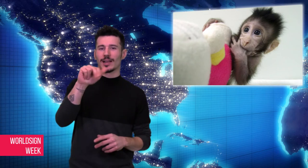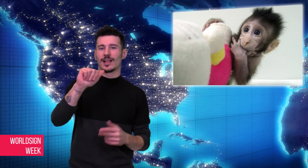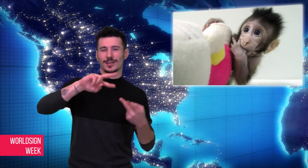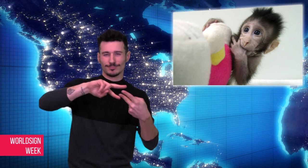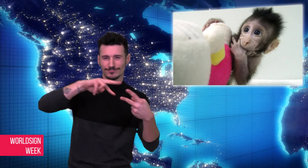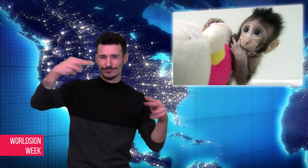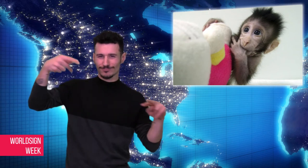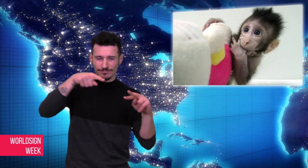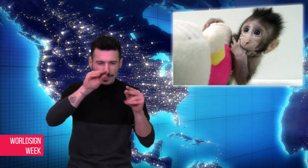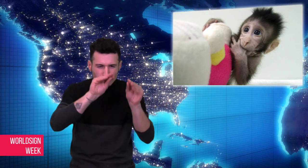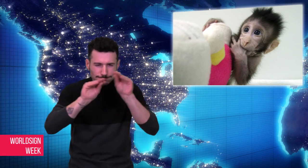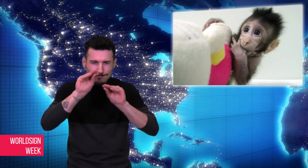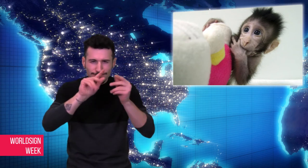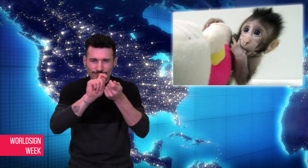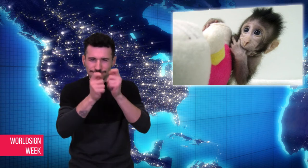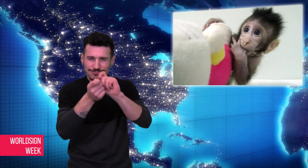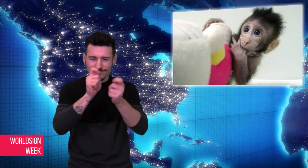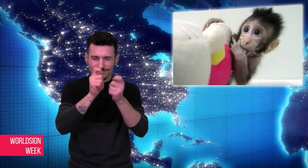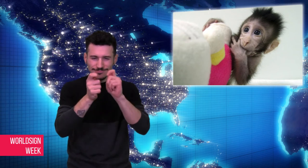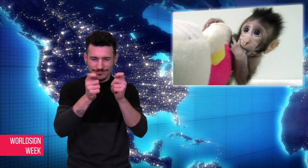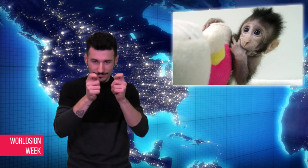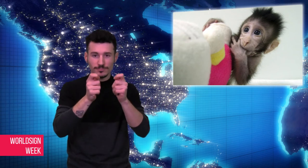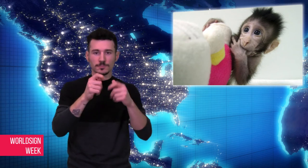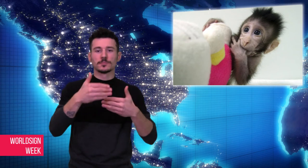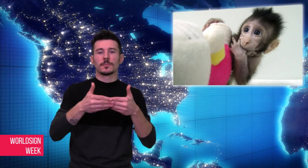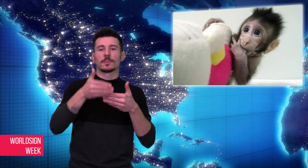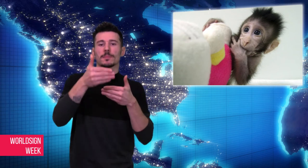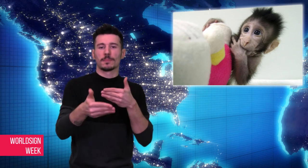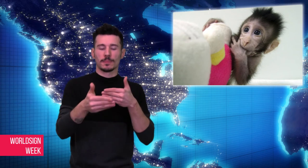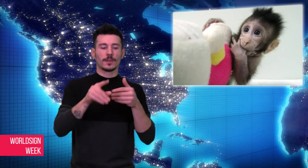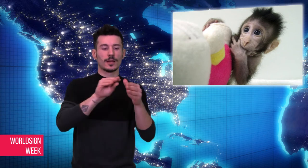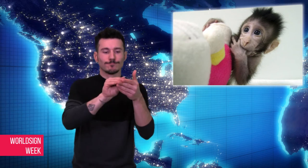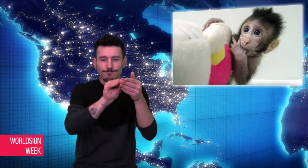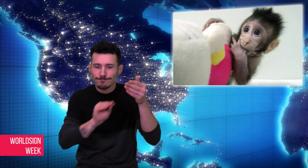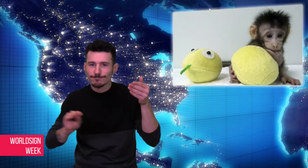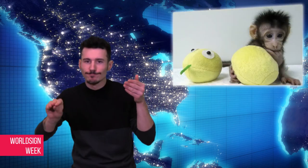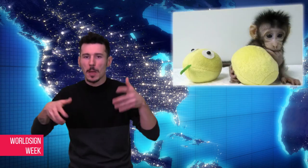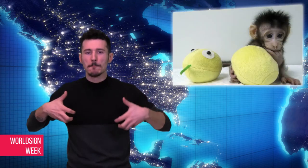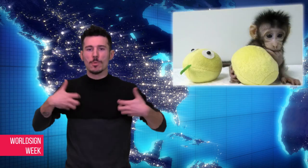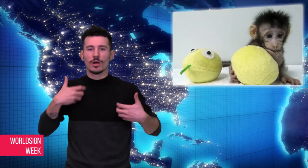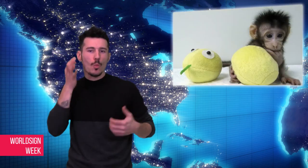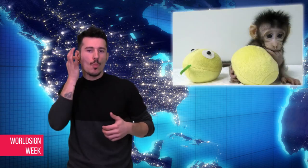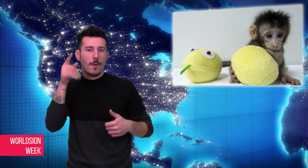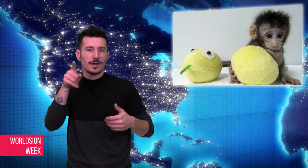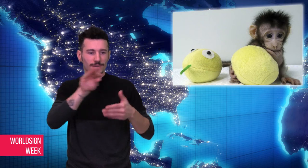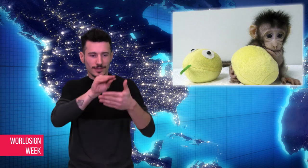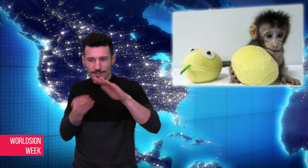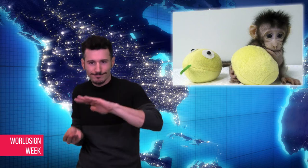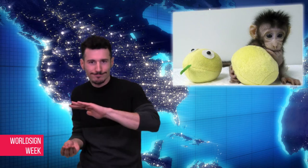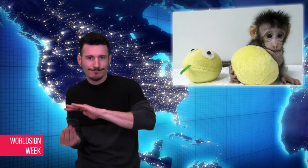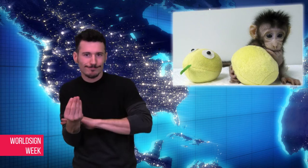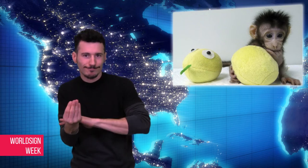embryos’ DNA first, which was followed by 79 attempts to implant the embryos